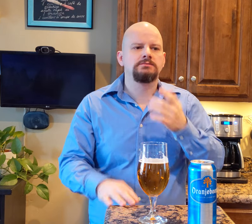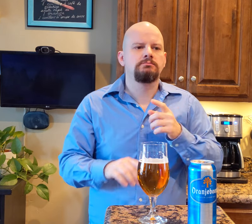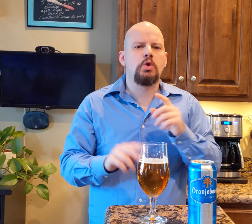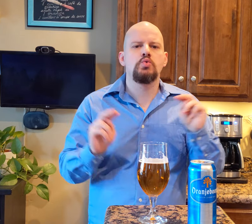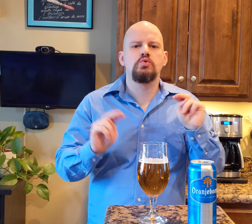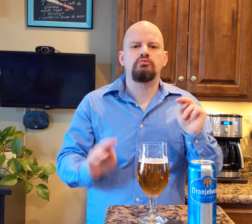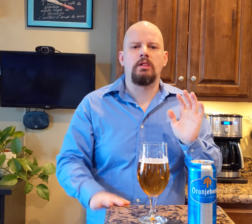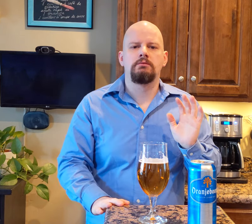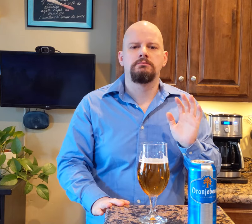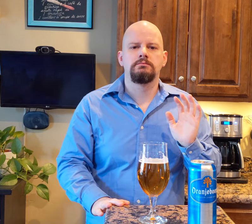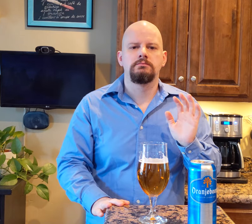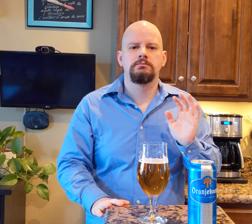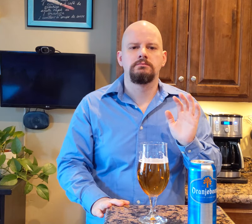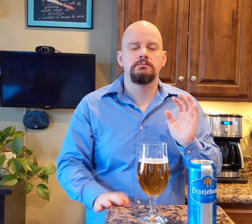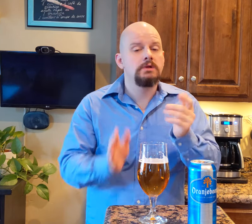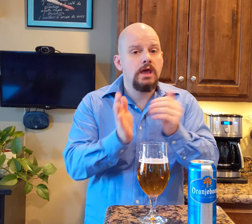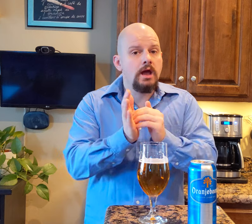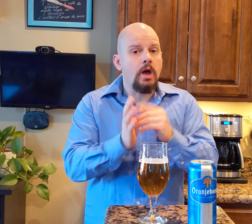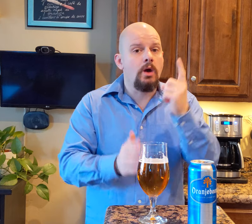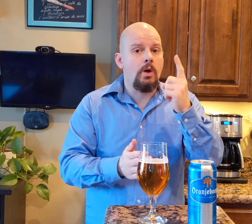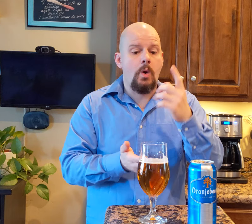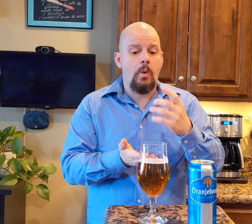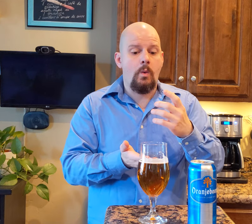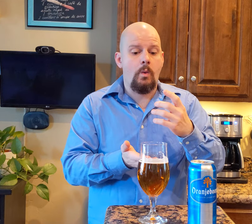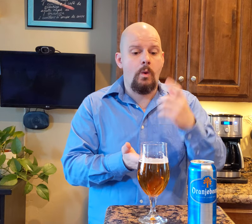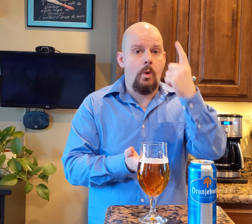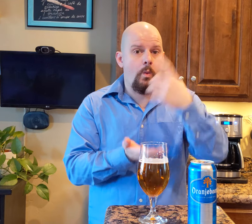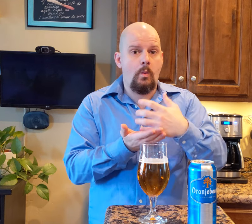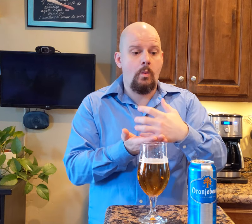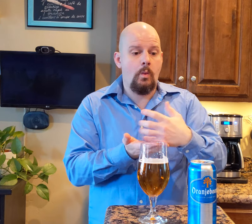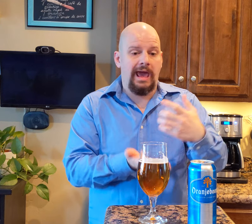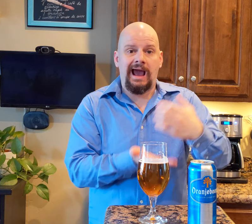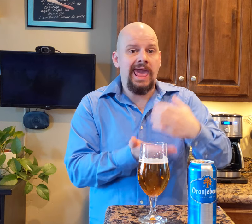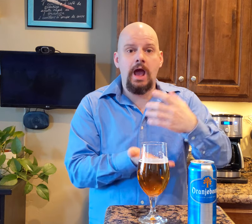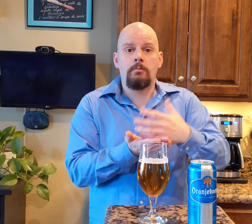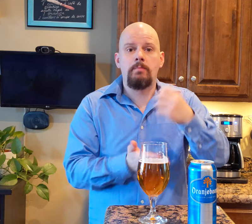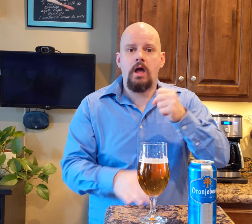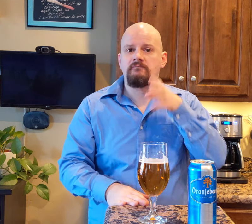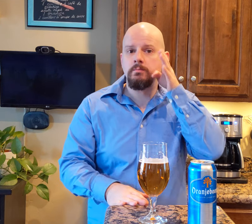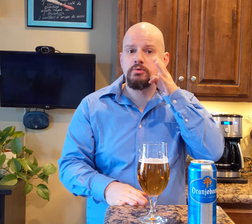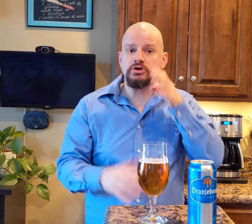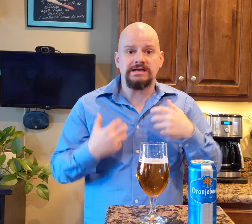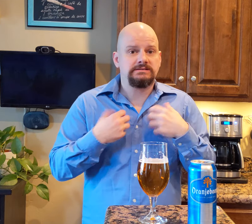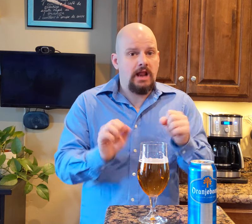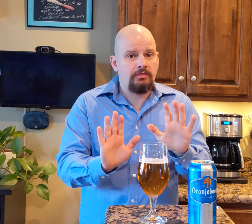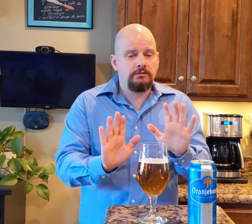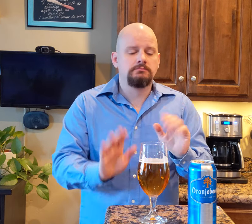It's neutral. You know one can or bottle of beer is healthy.